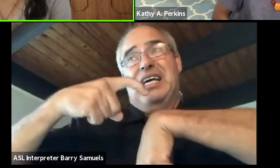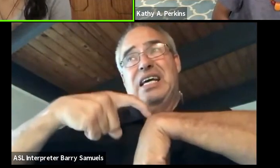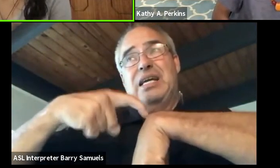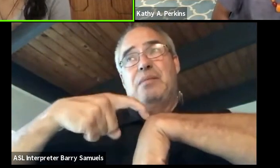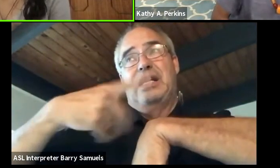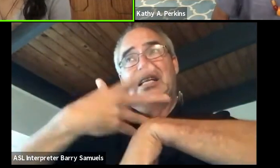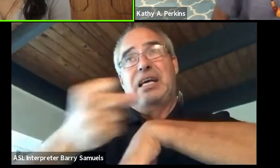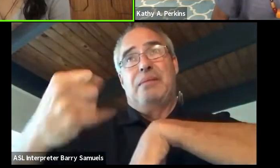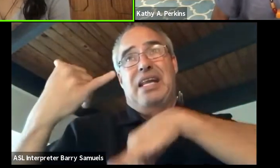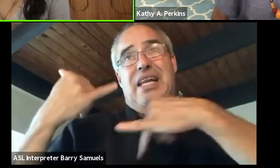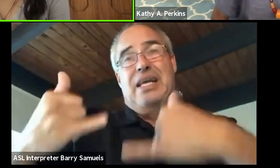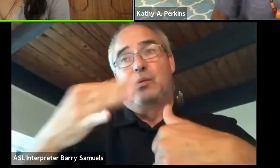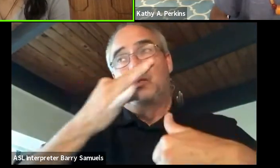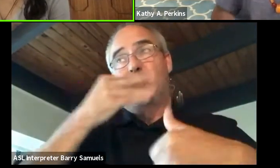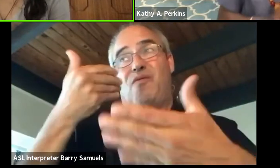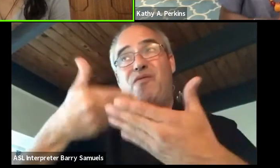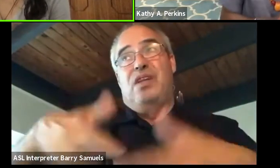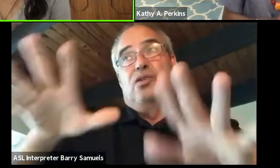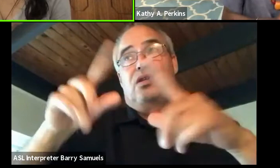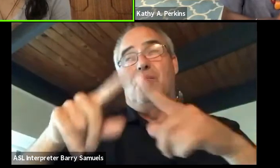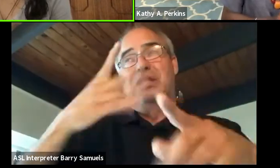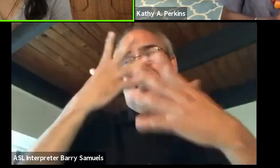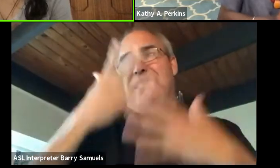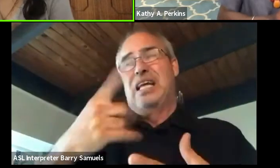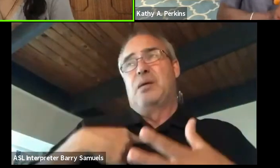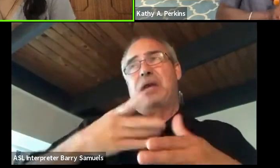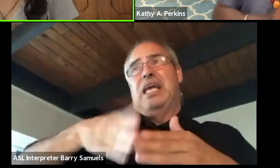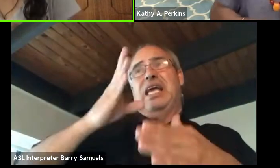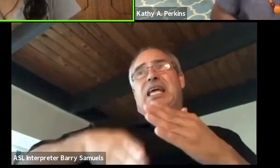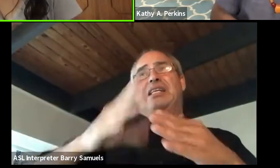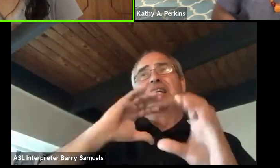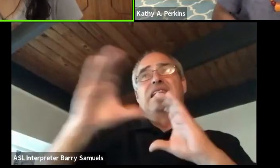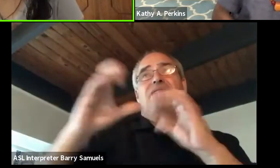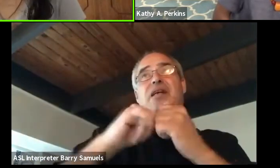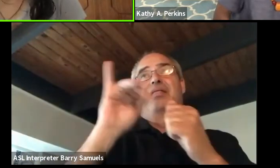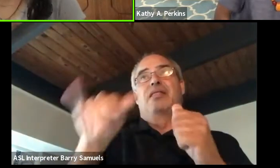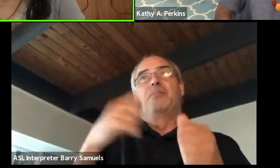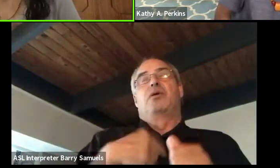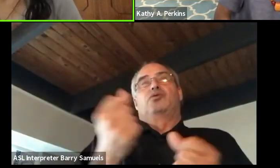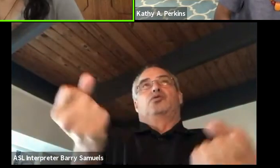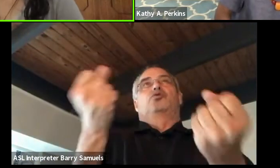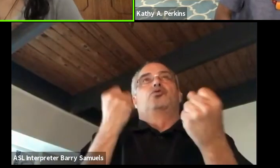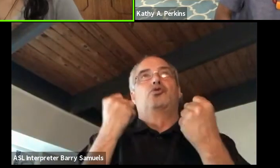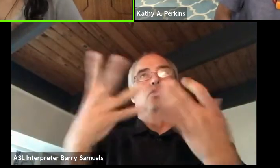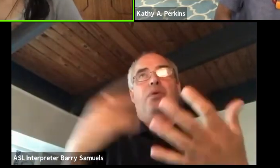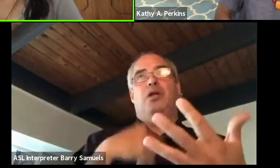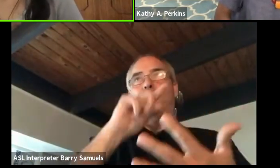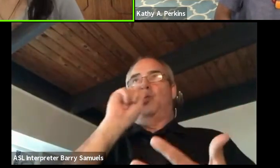and I'm so sad to have to end our conversation, 'cause I had so many other questions but I guess I'll end on one note.